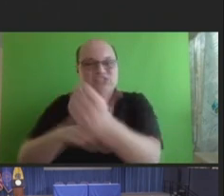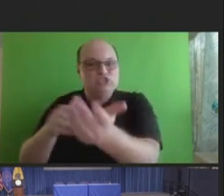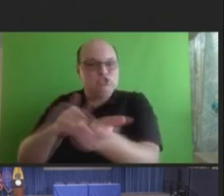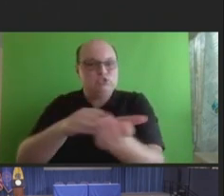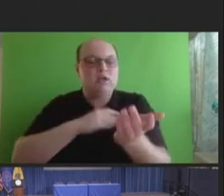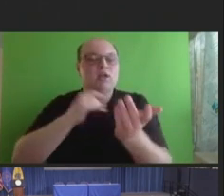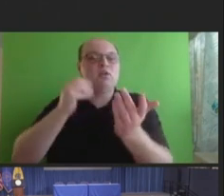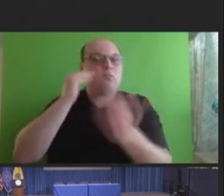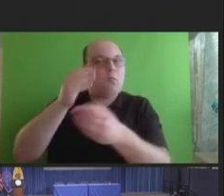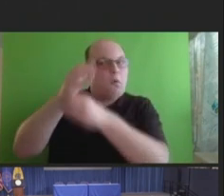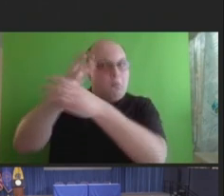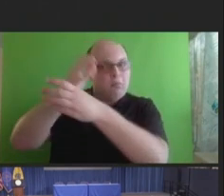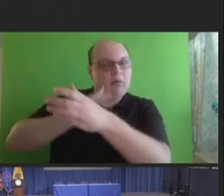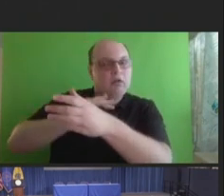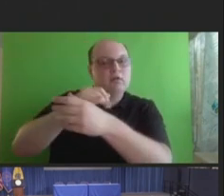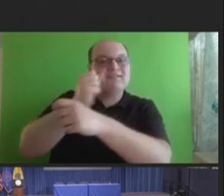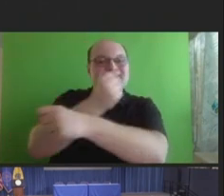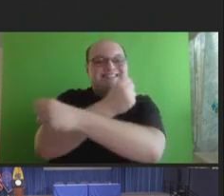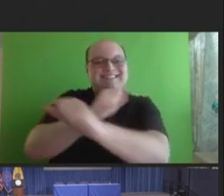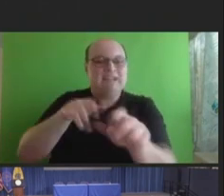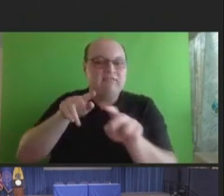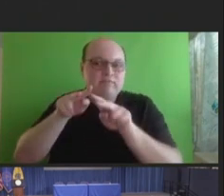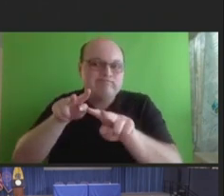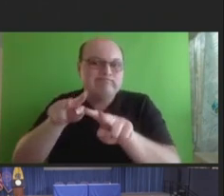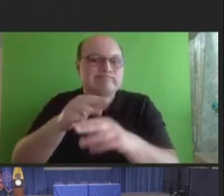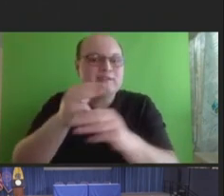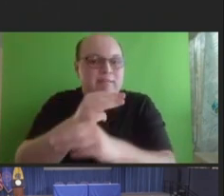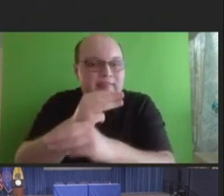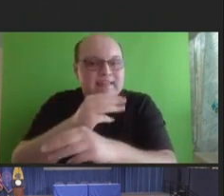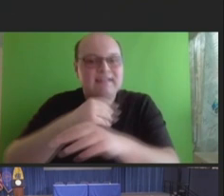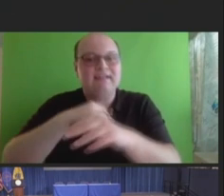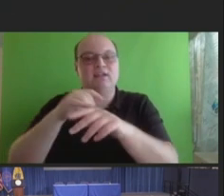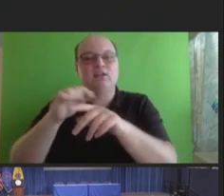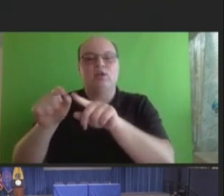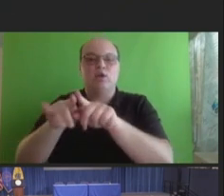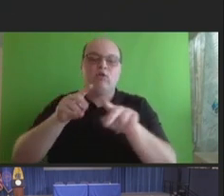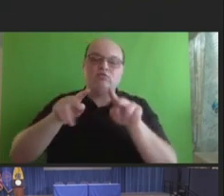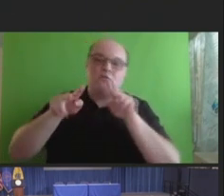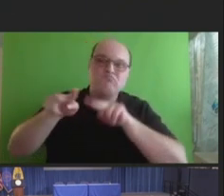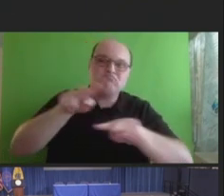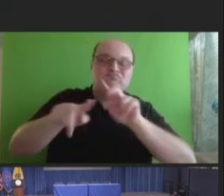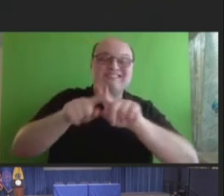vaccine safety monitoring methods and existing safety surveillance systems.